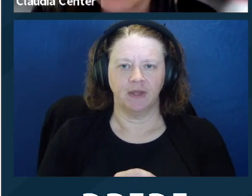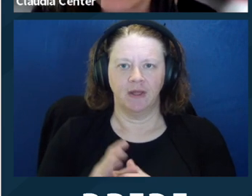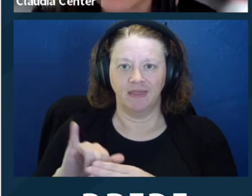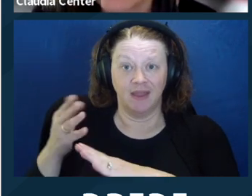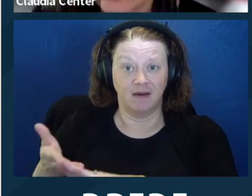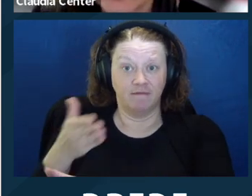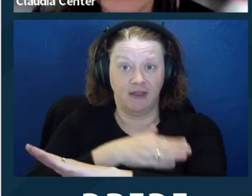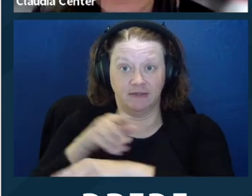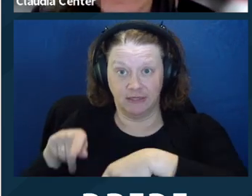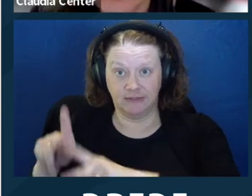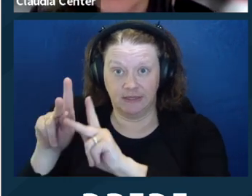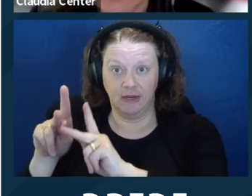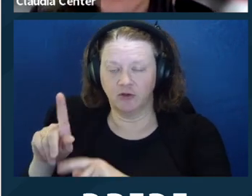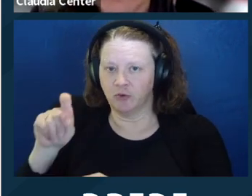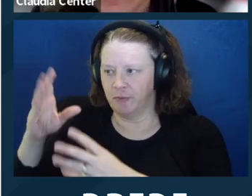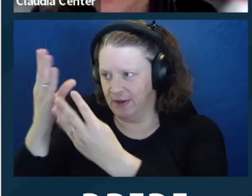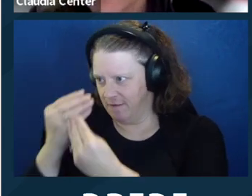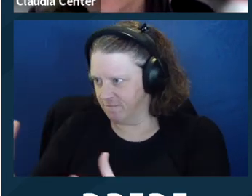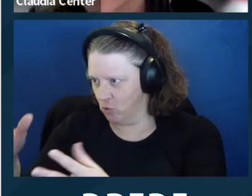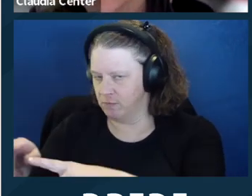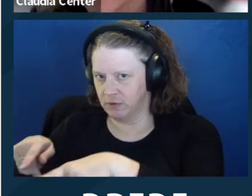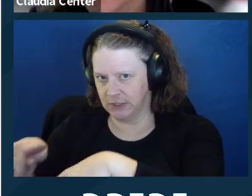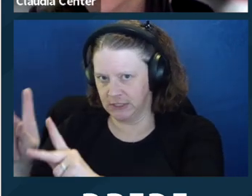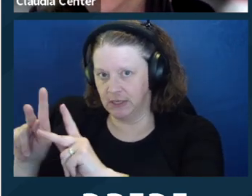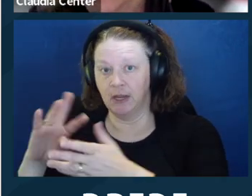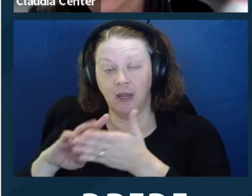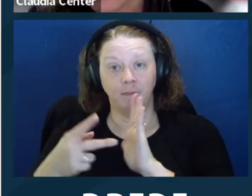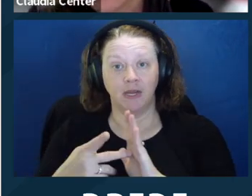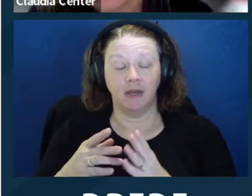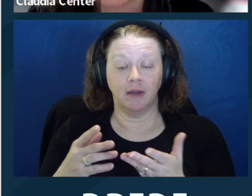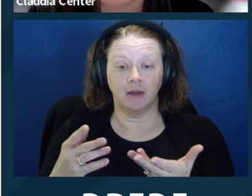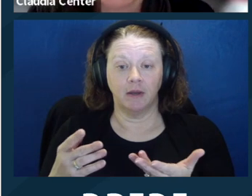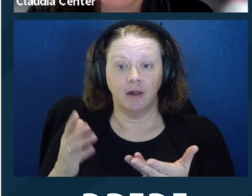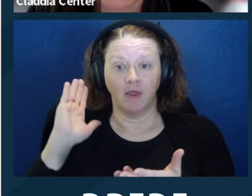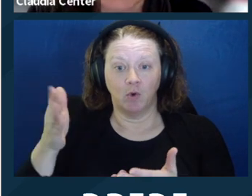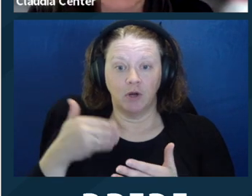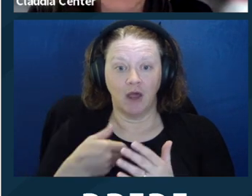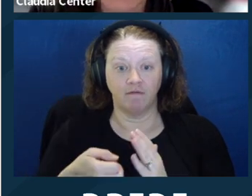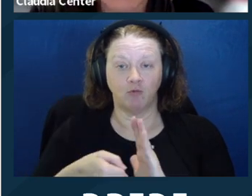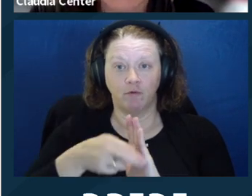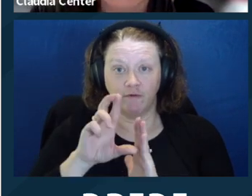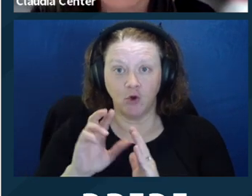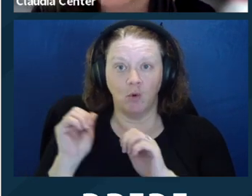be a review of all of the relevant circumstances, the benefits and the risks.